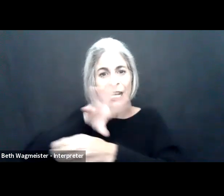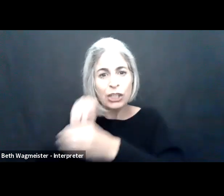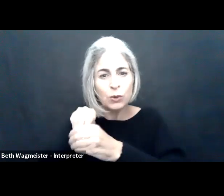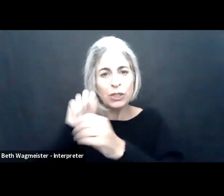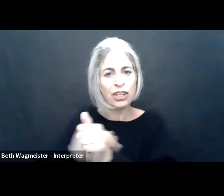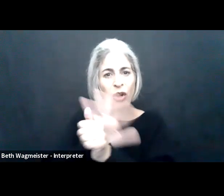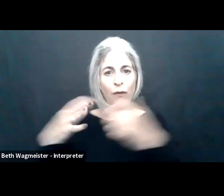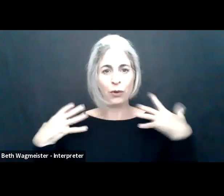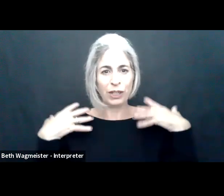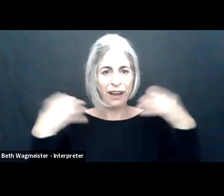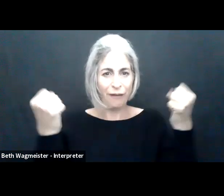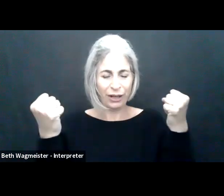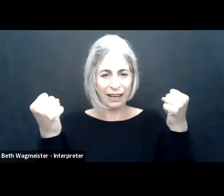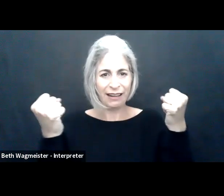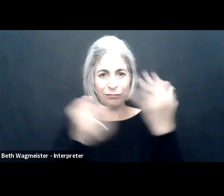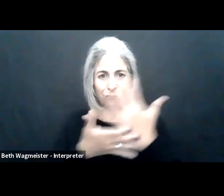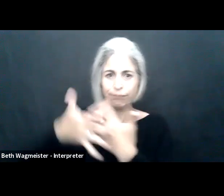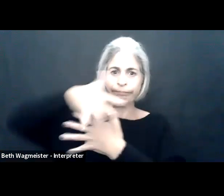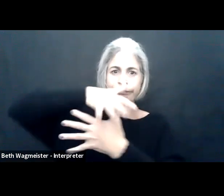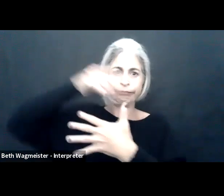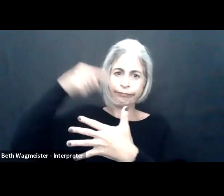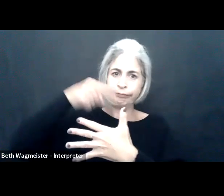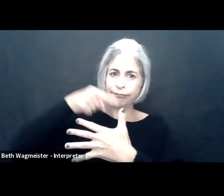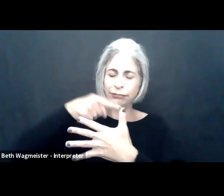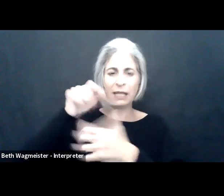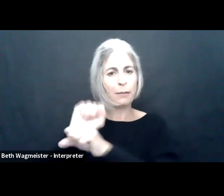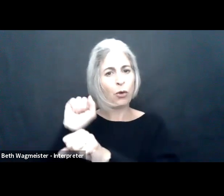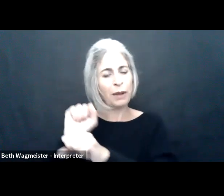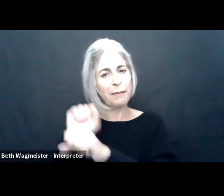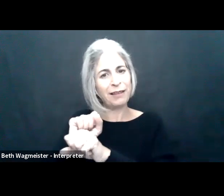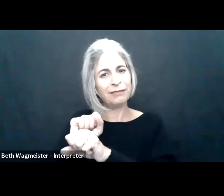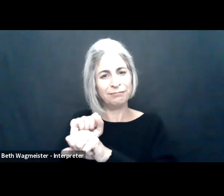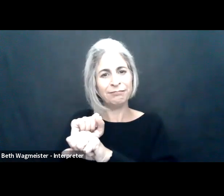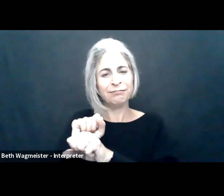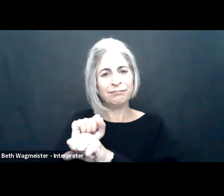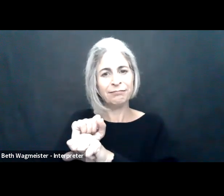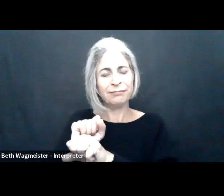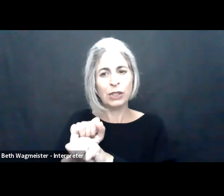We cannot do it alone.